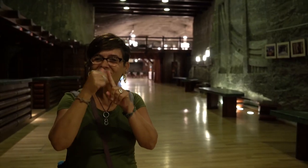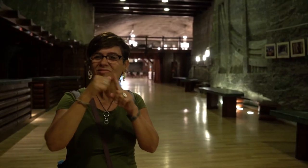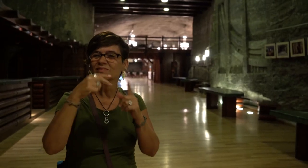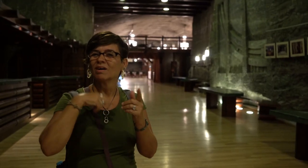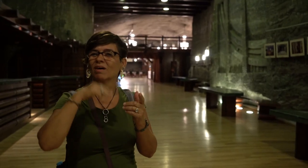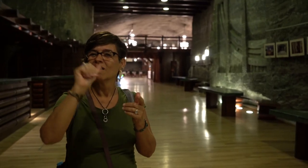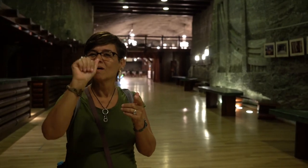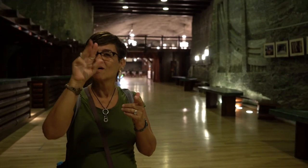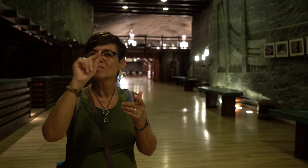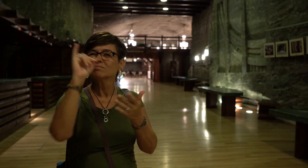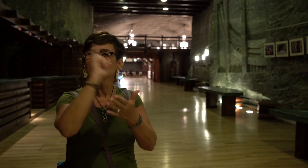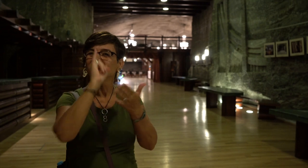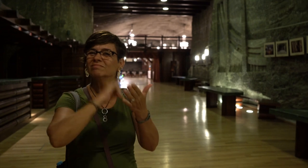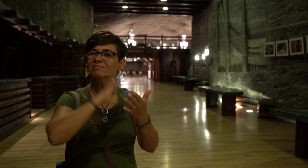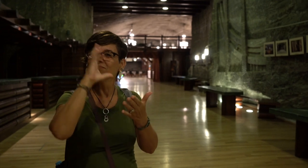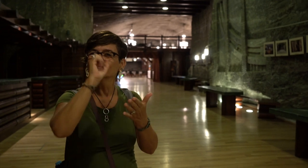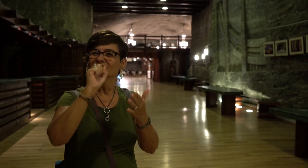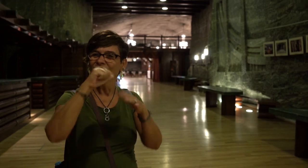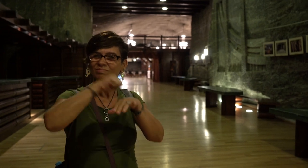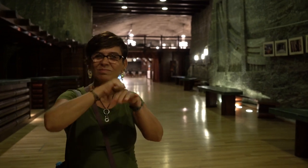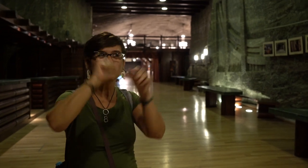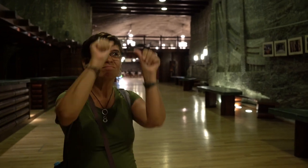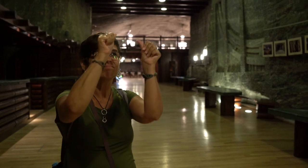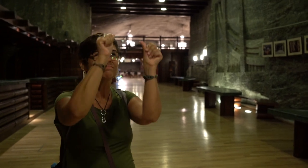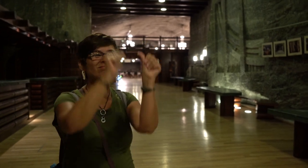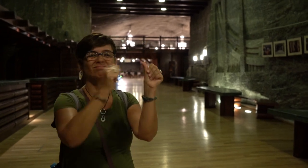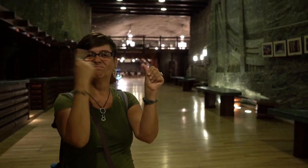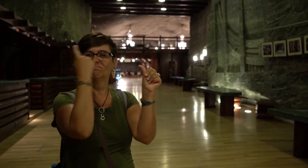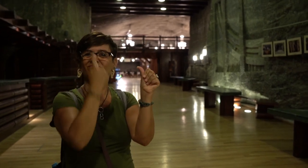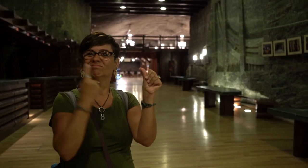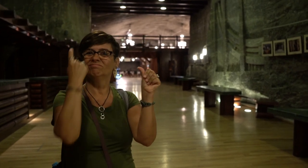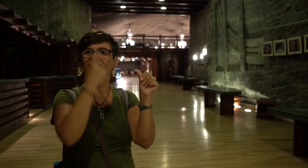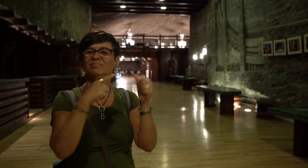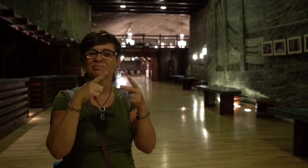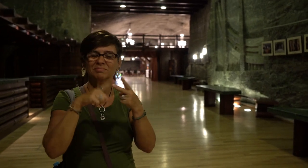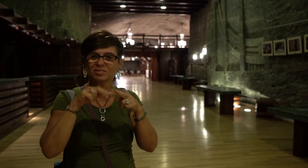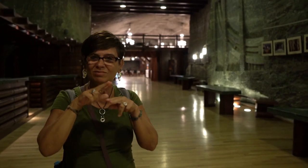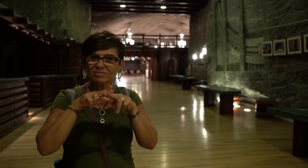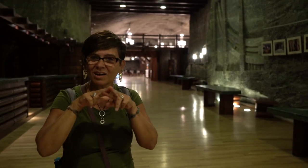It is filled with artwork and statues. I'm so fascinated with those.